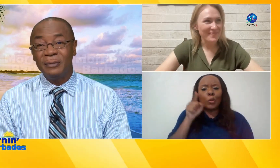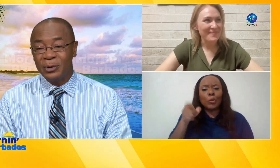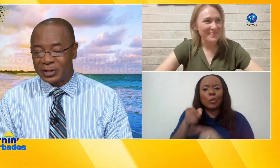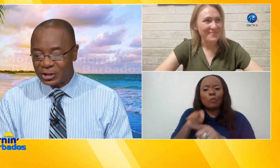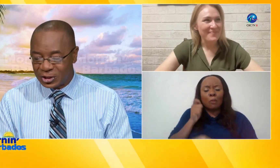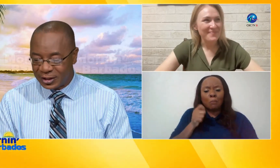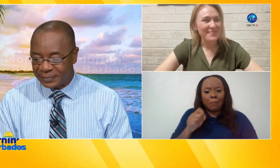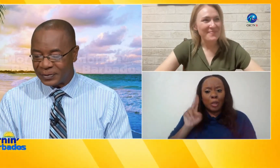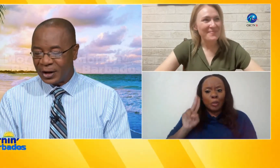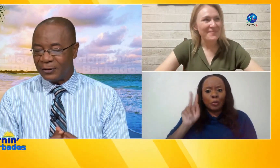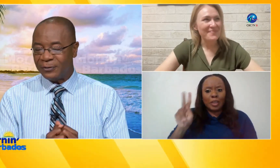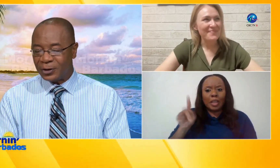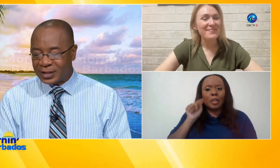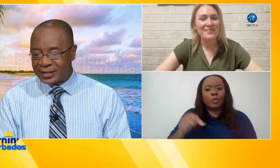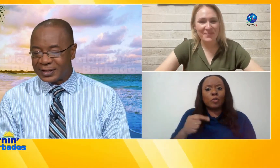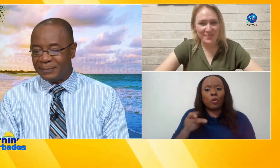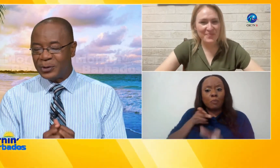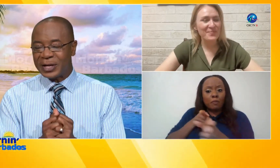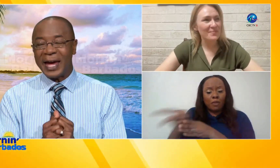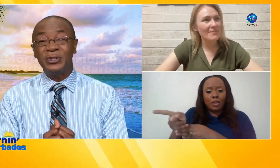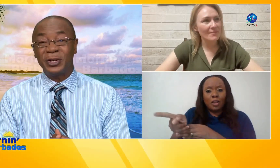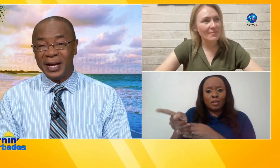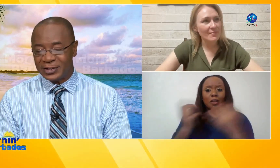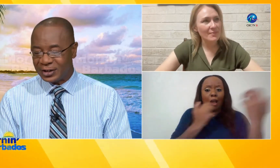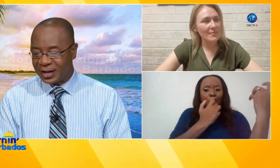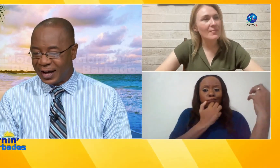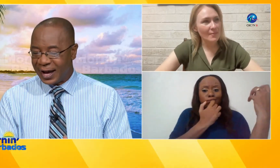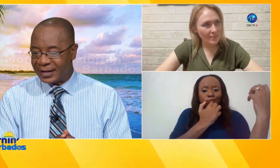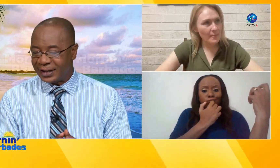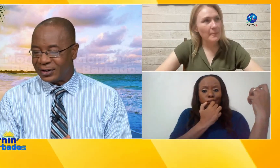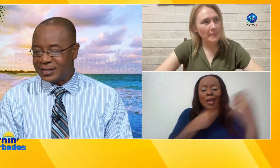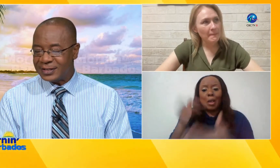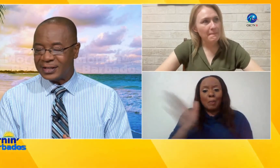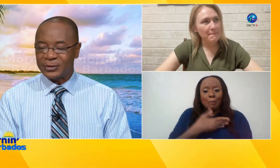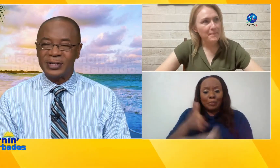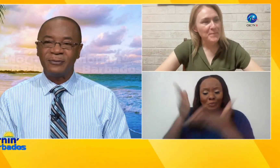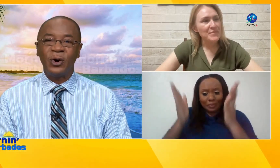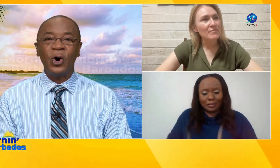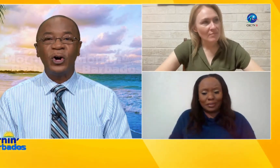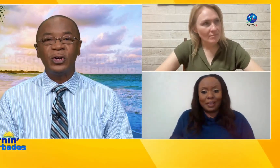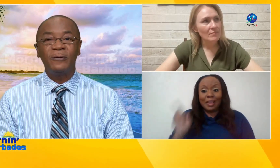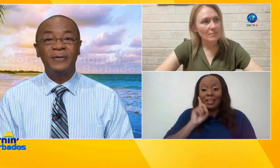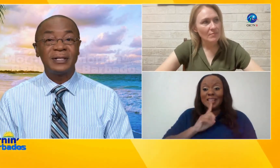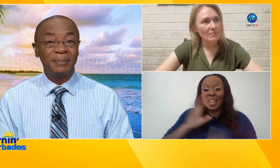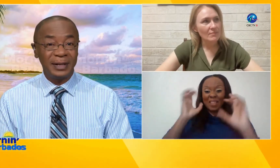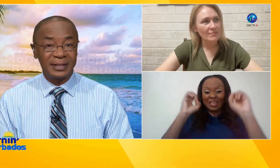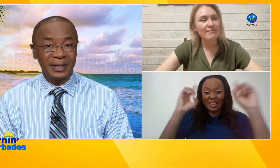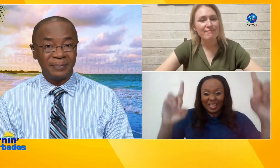professional musician a FLOTUS a music educator and an artistic director for audio visibility